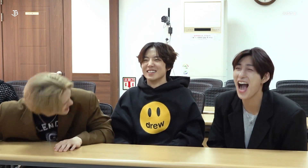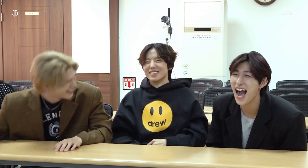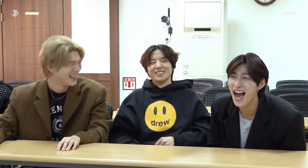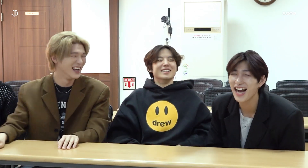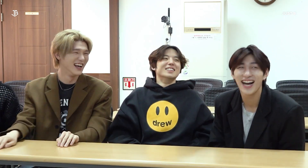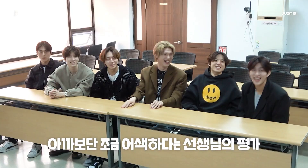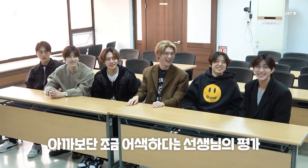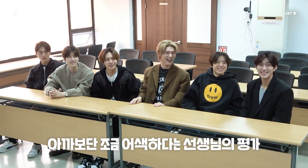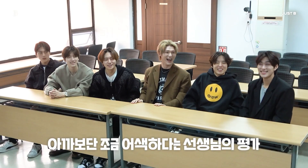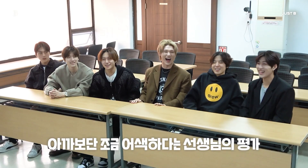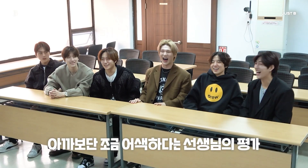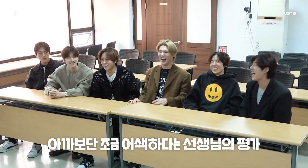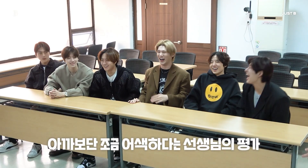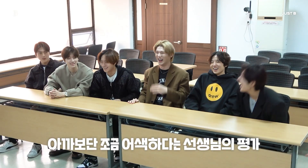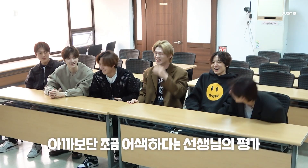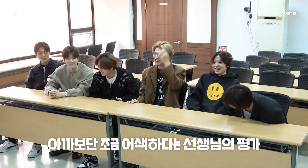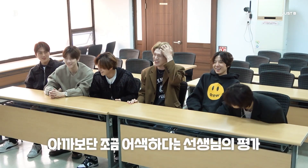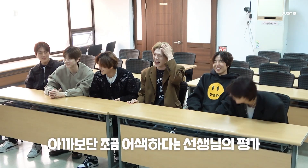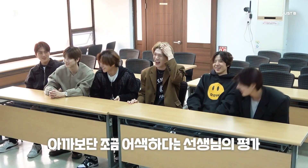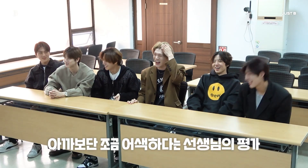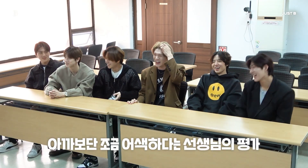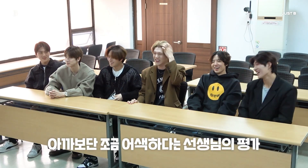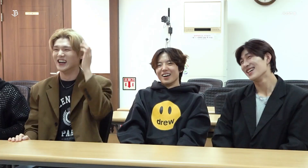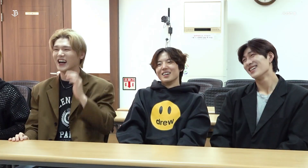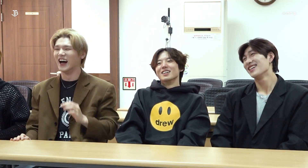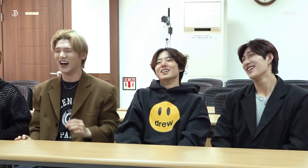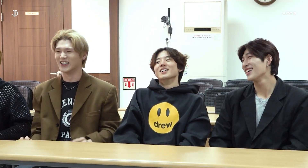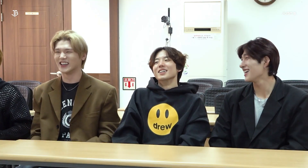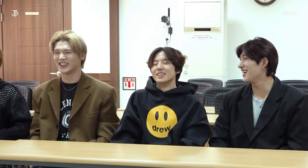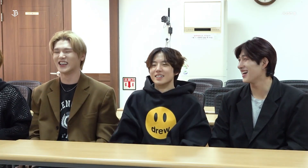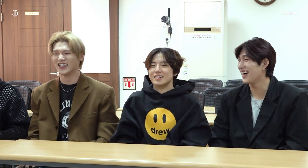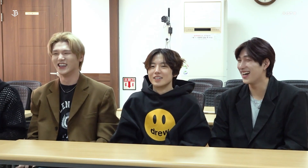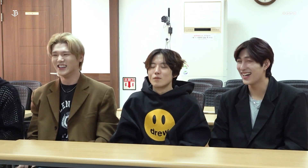[The instructor says it looks more awkward] You did it better earlier You did a good job earlier - Okay